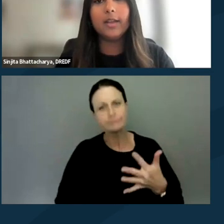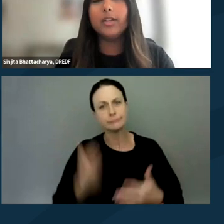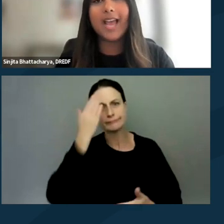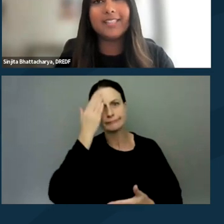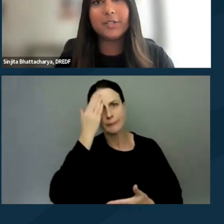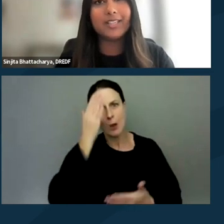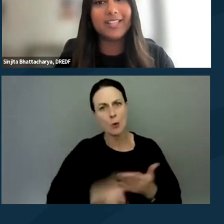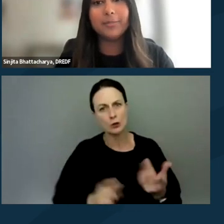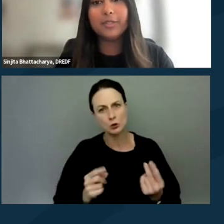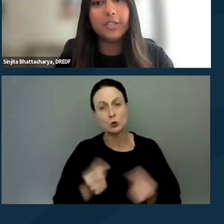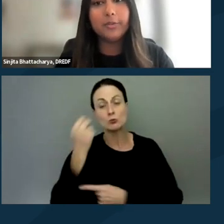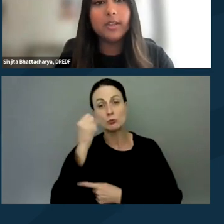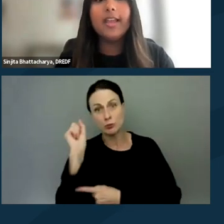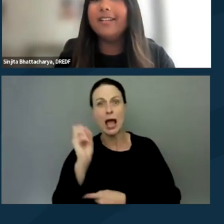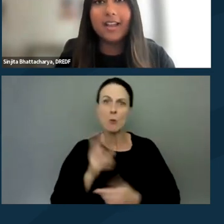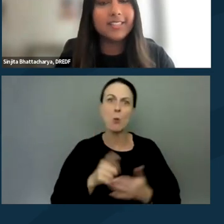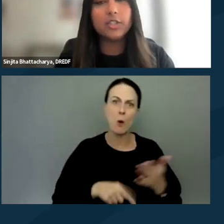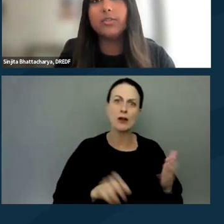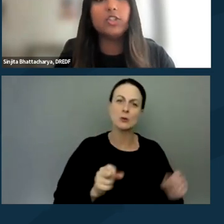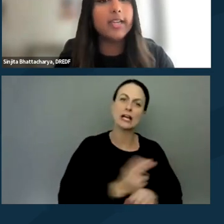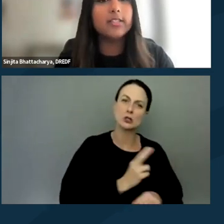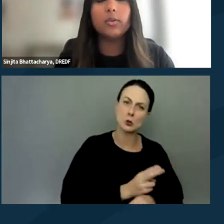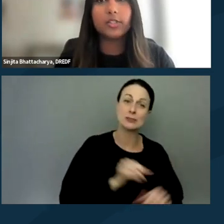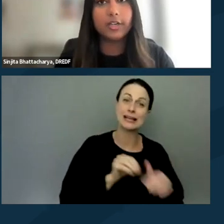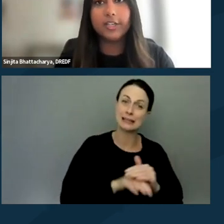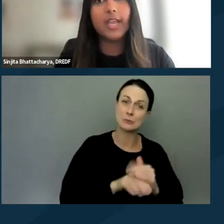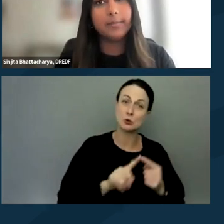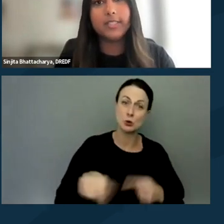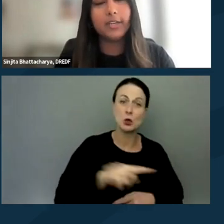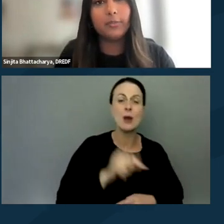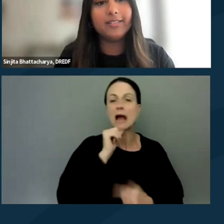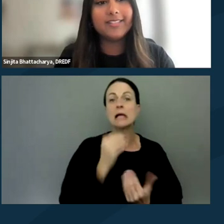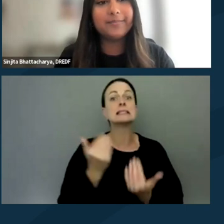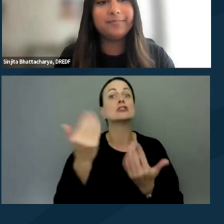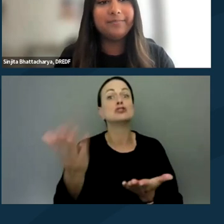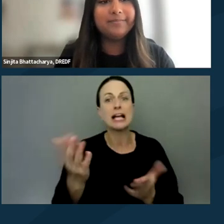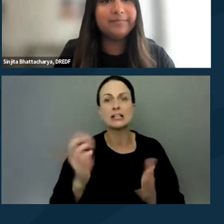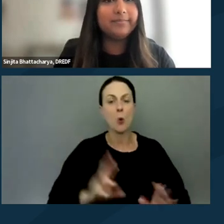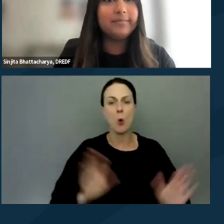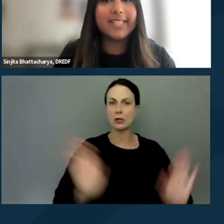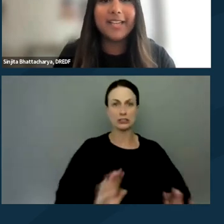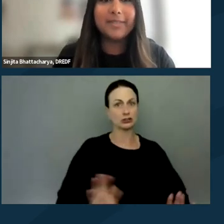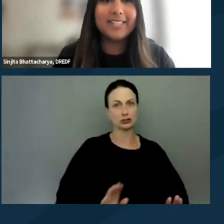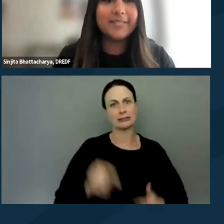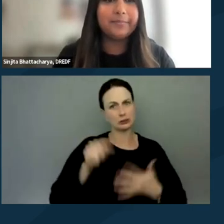and what tactics are accessible to you, not to suggest or discourage any particular ones. Next slide, please.